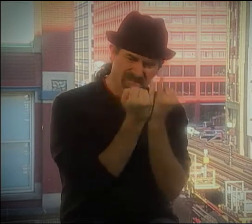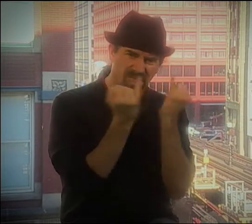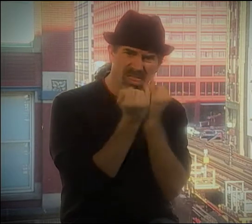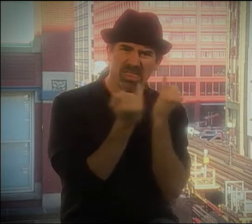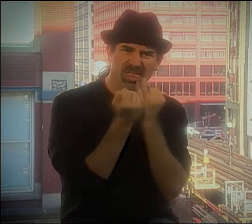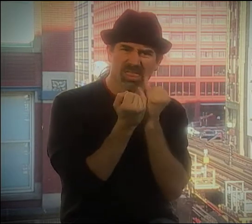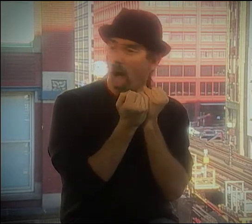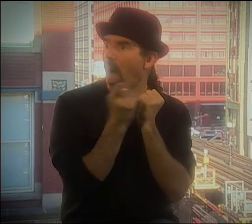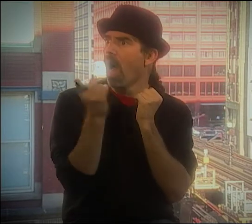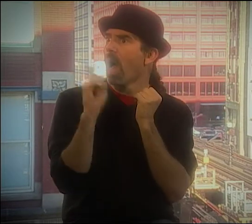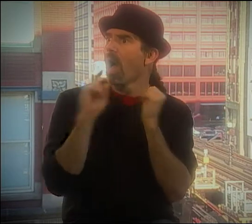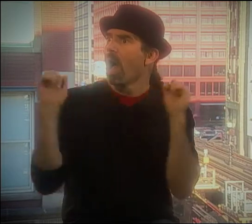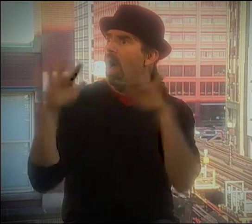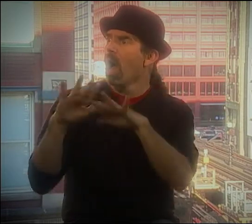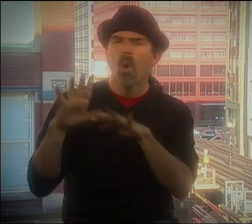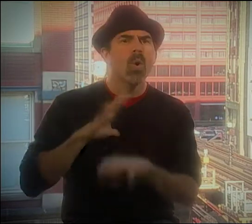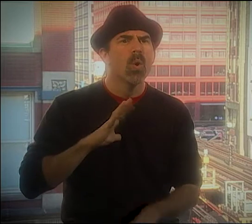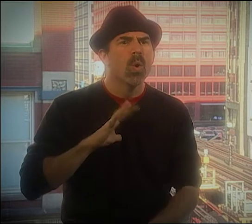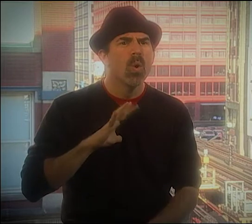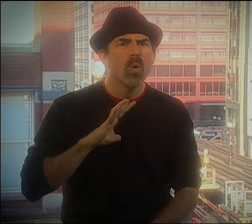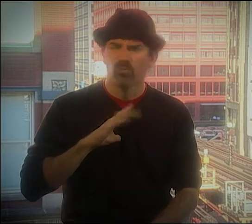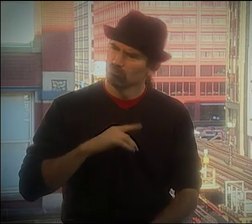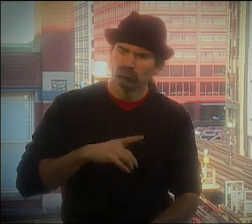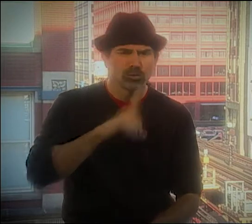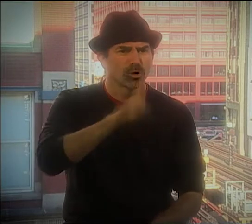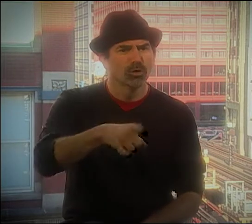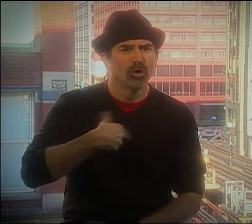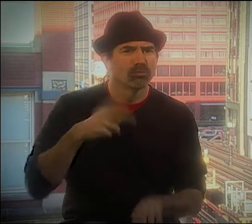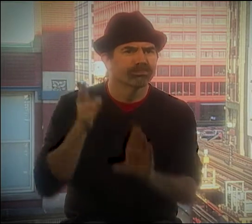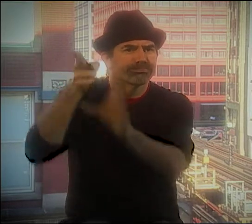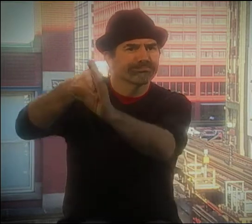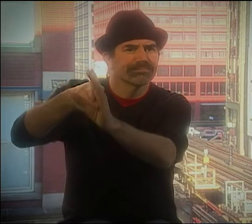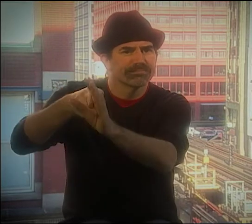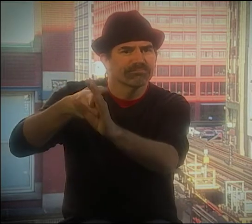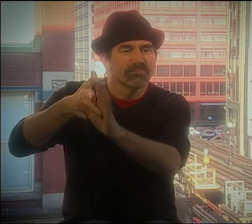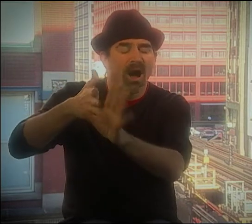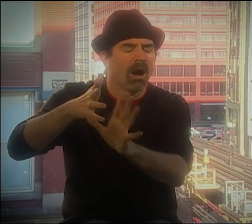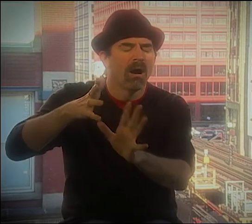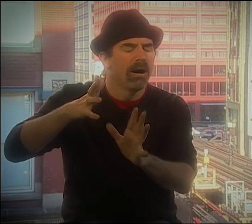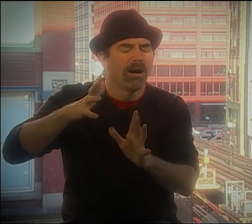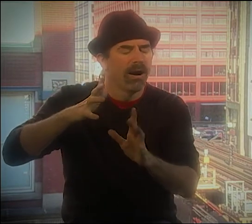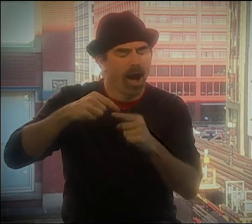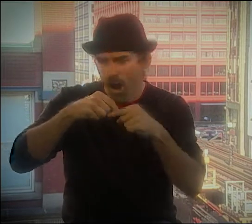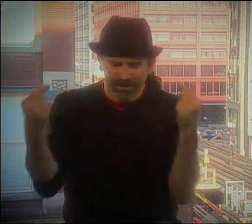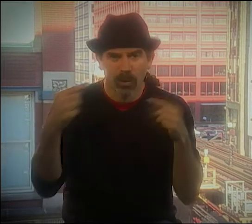OH, THAT WOULD BE GREAT" BECAUSE AT HIGH SCHOOL, I WAS ALL ON MY OWN, BUT TO BE THERE, I THOUGHT "GREAT!"